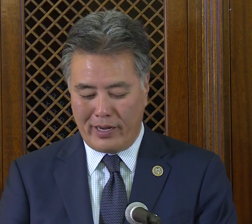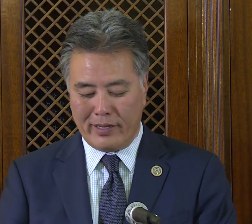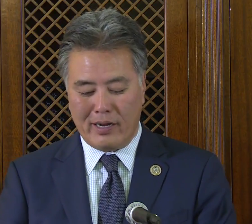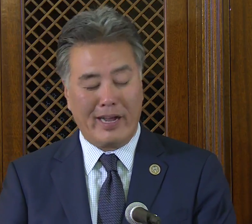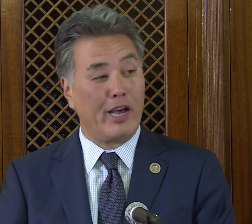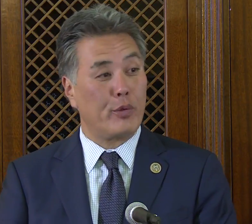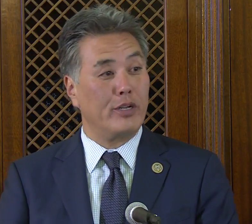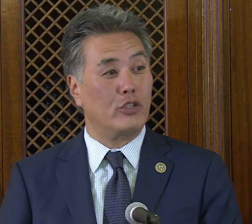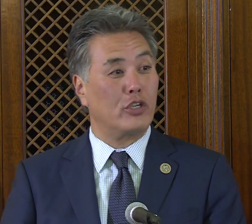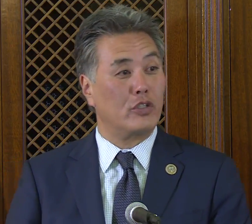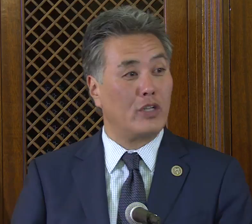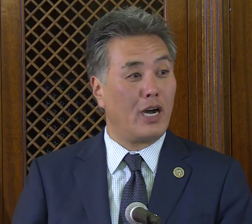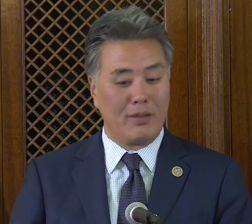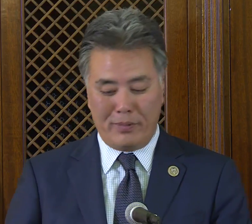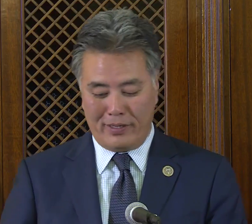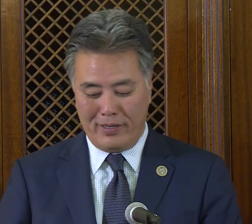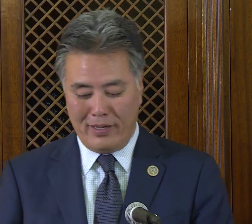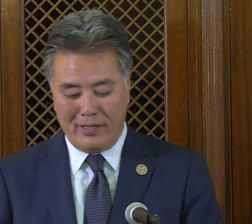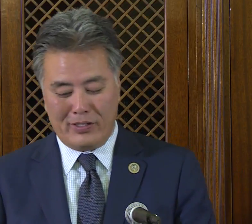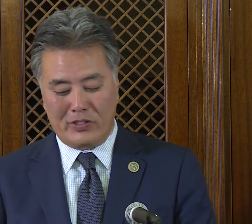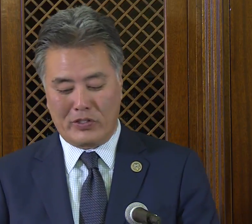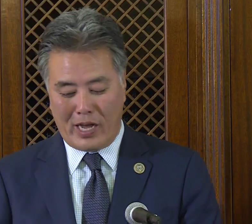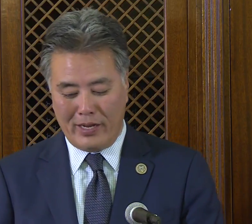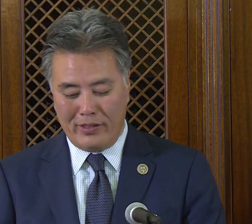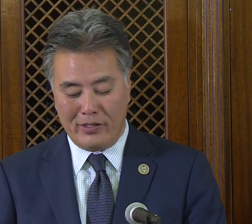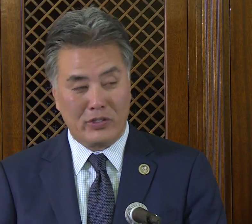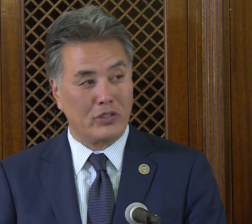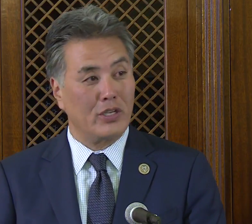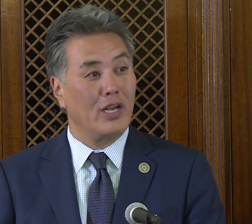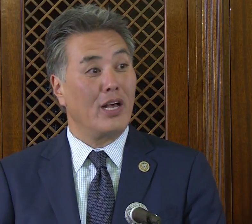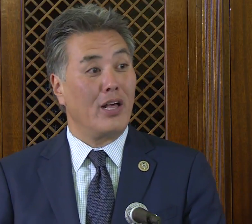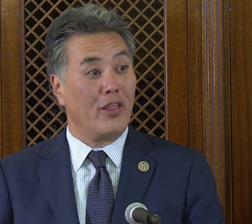and Catherine has just taught me to sign this,